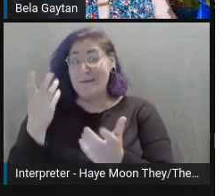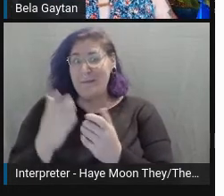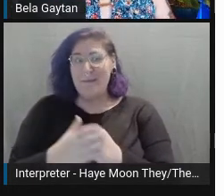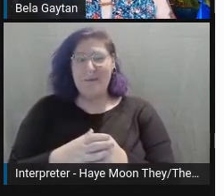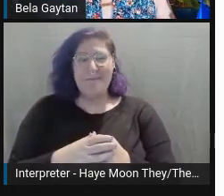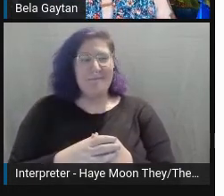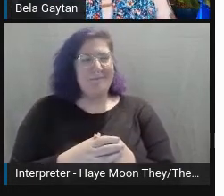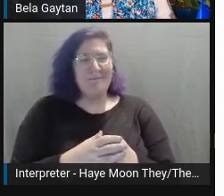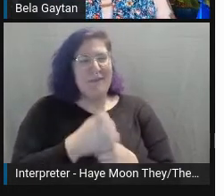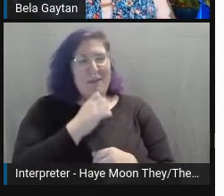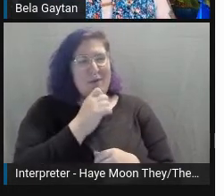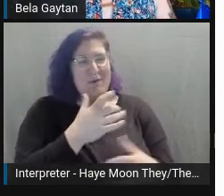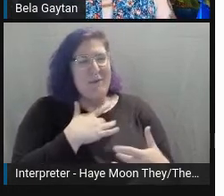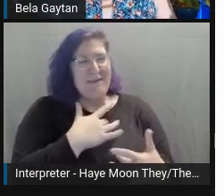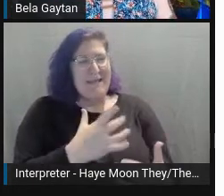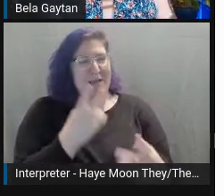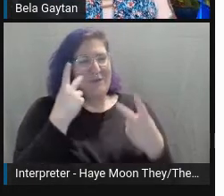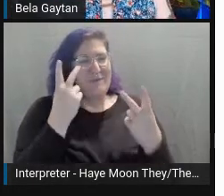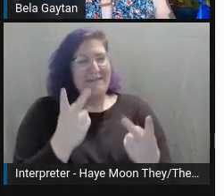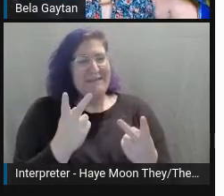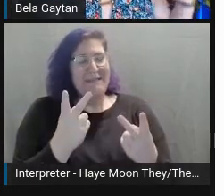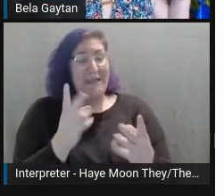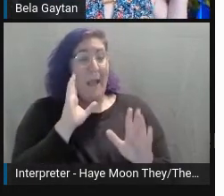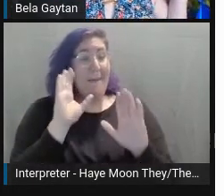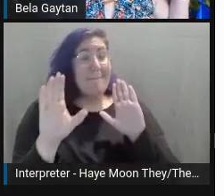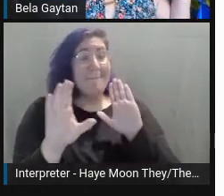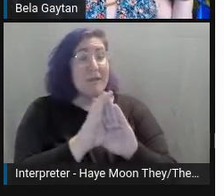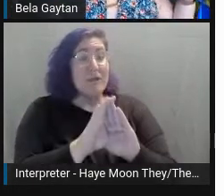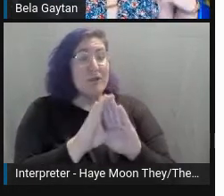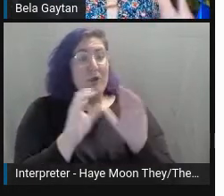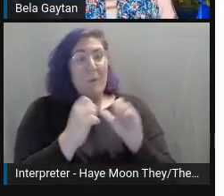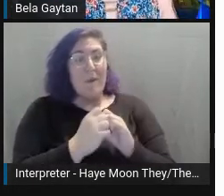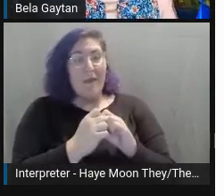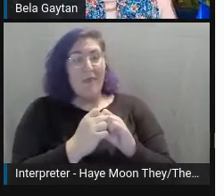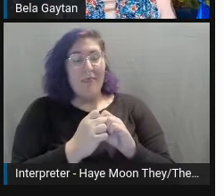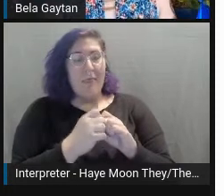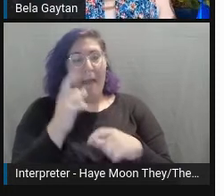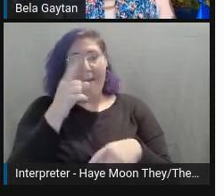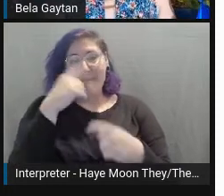You don't tend to see a picture that shows a Black child,